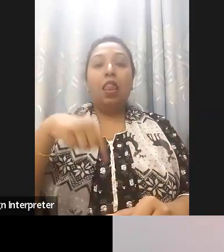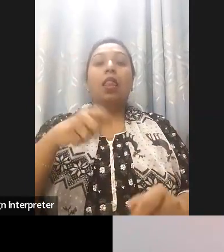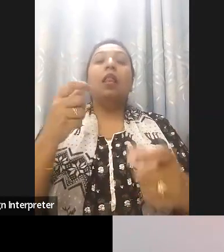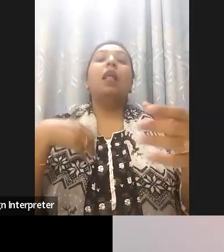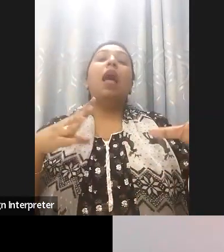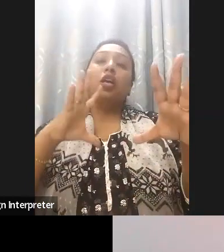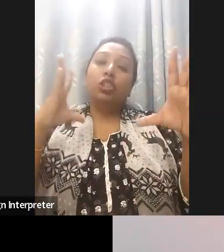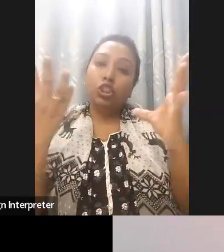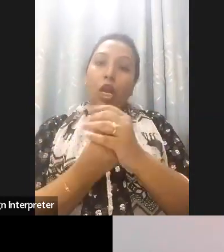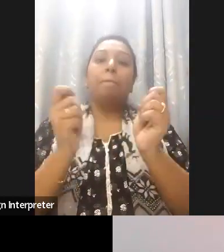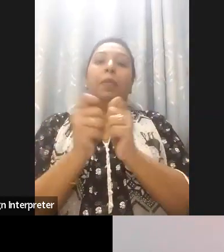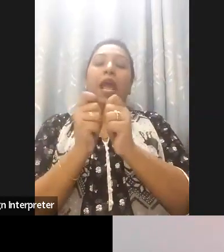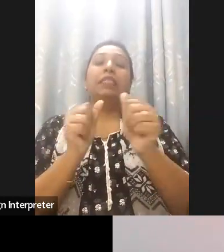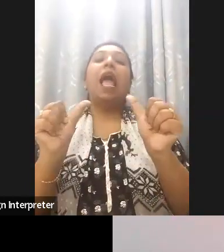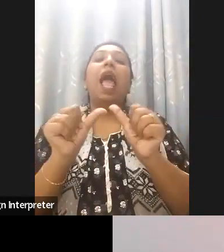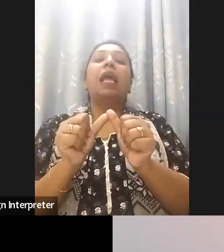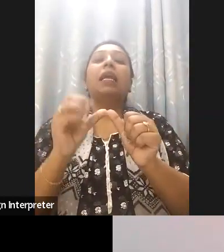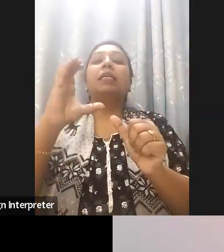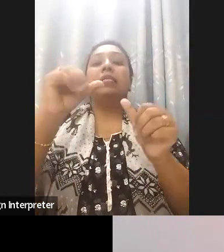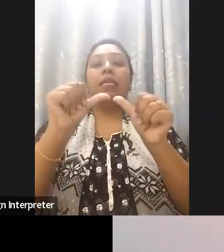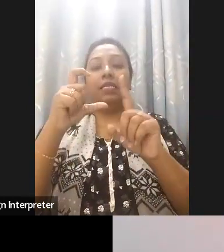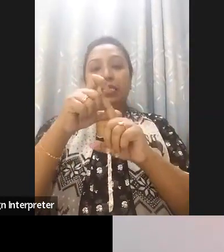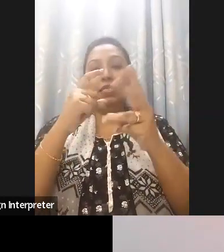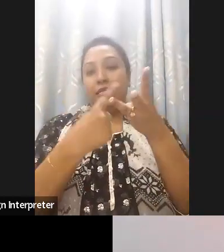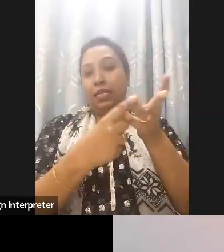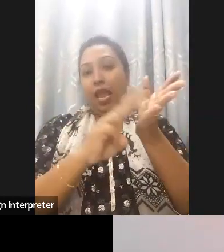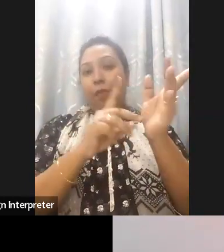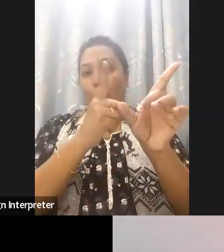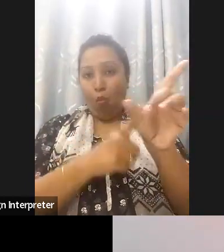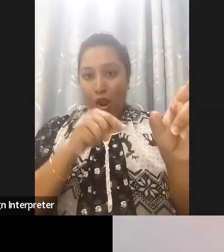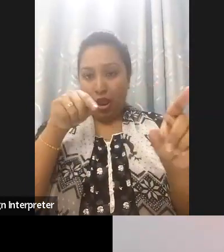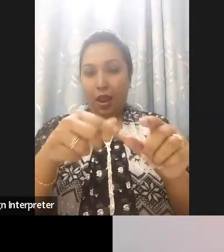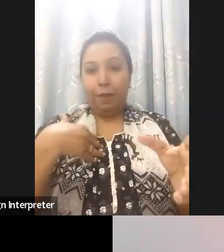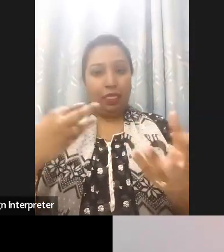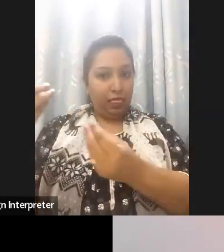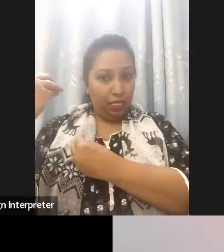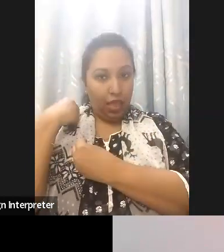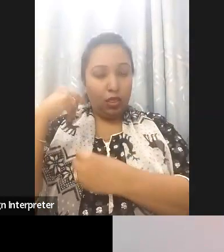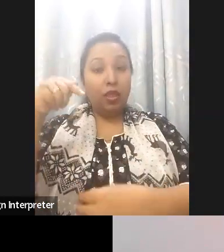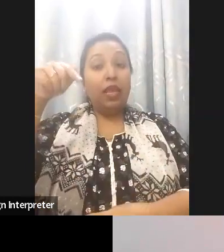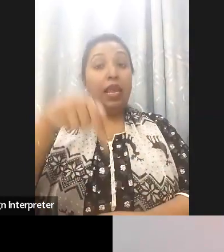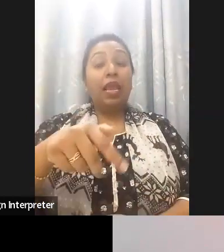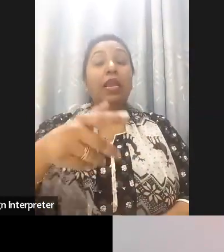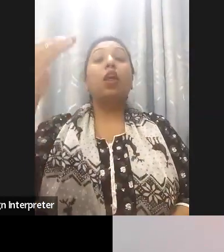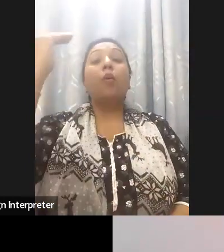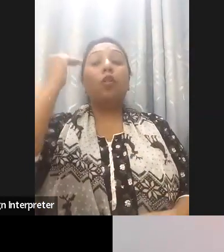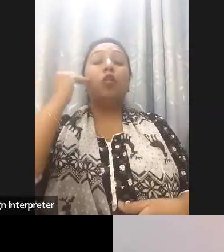started to ensure that authentic representations of voices of persons